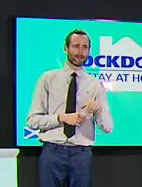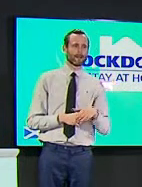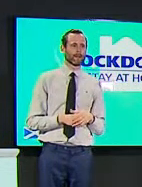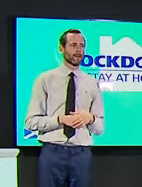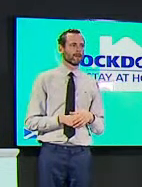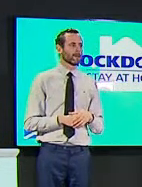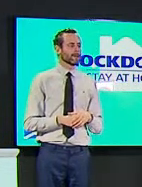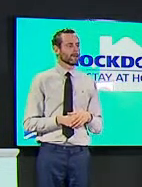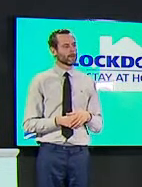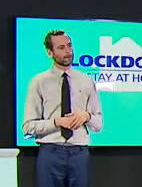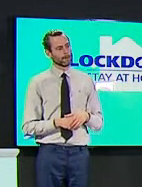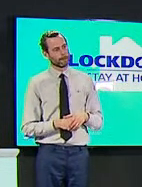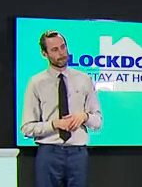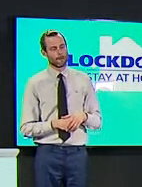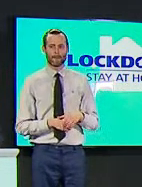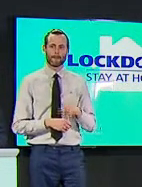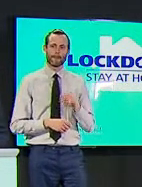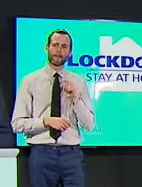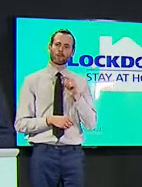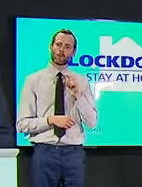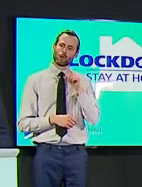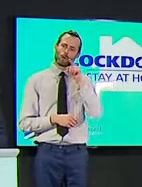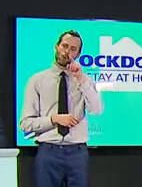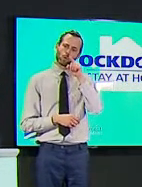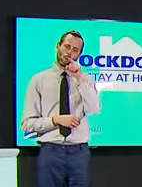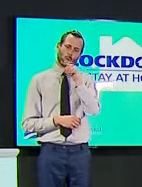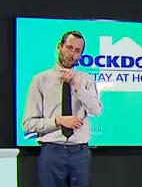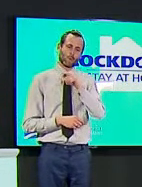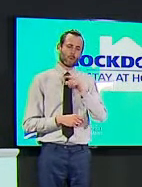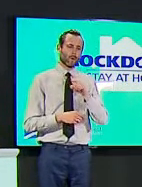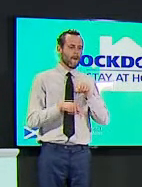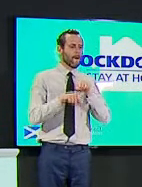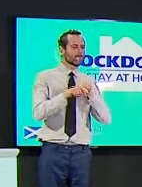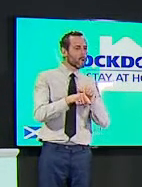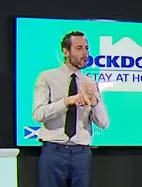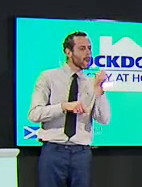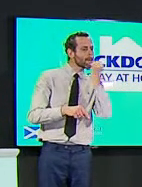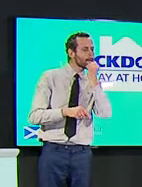i understand it is not the same as the one that the who is talking about i think they talk about